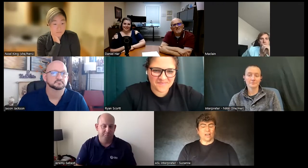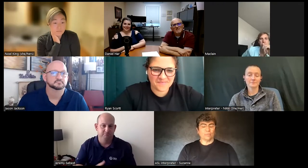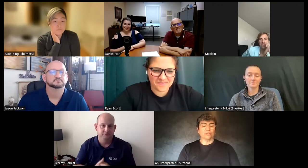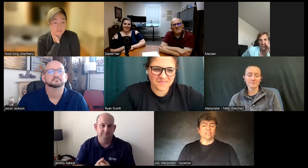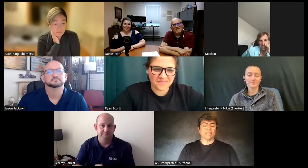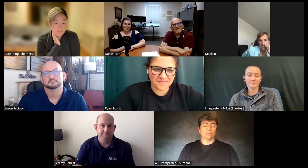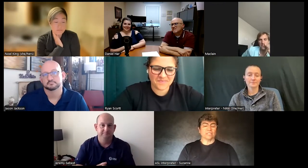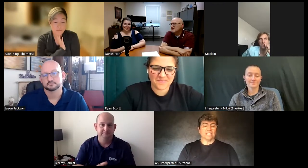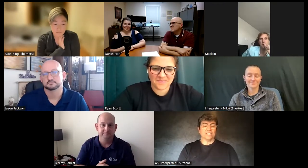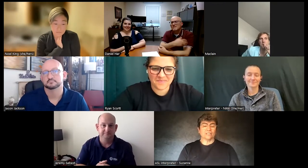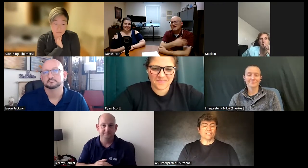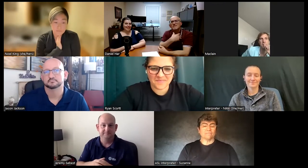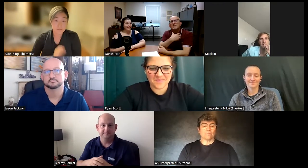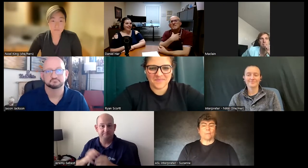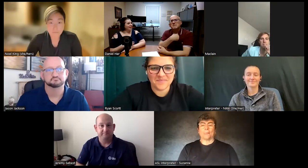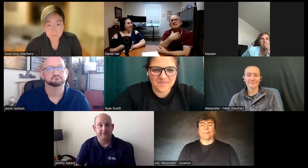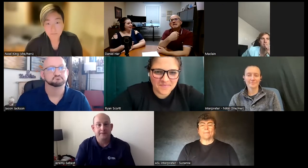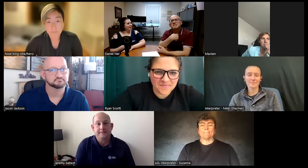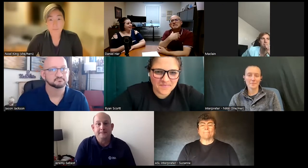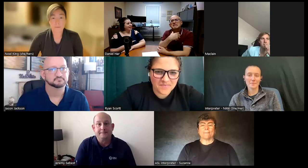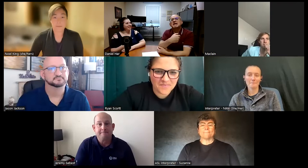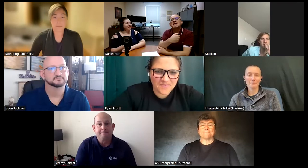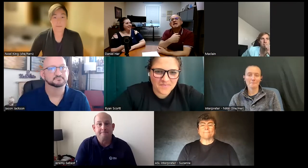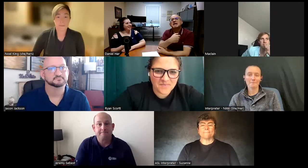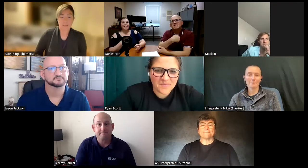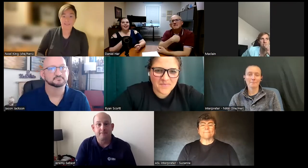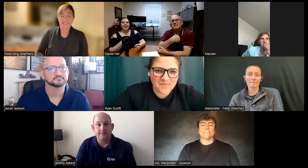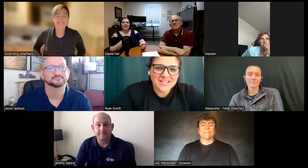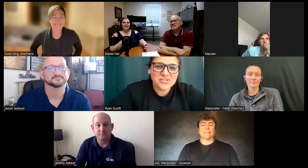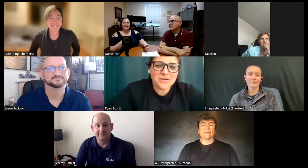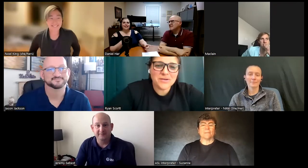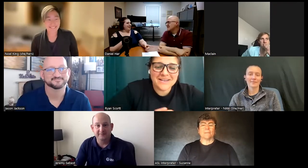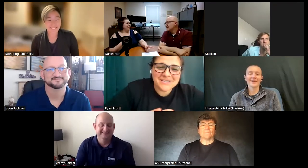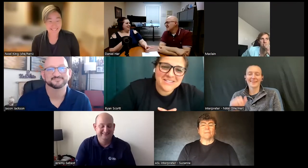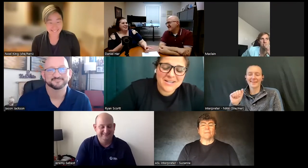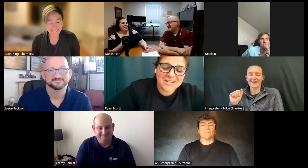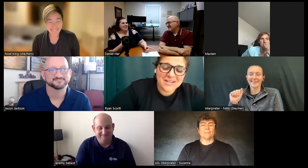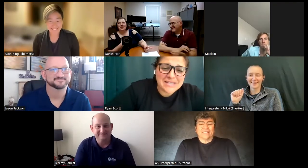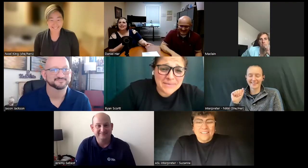I'll be doing the same presentation Jeremy this is Daniel take me take me